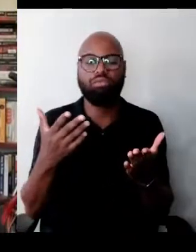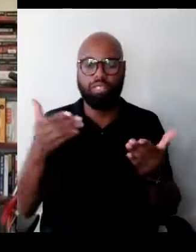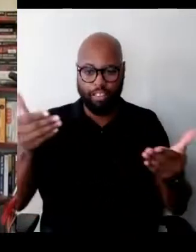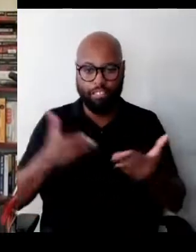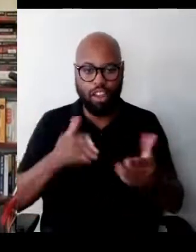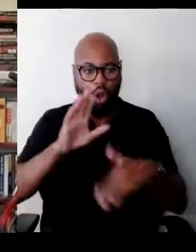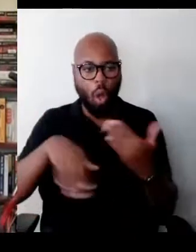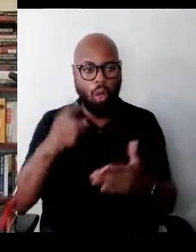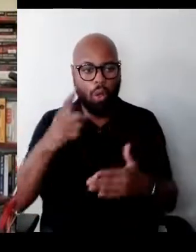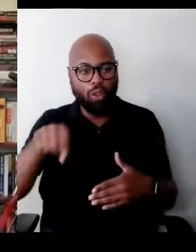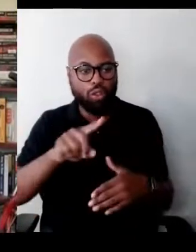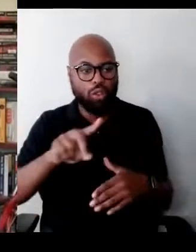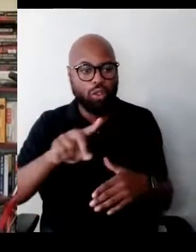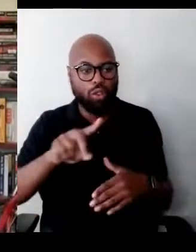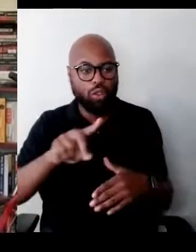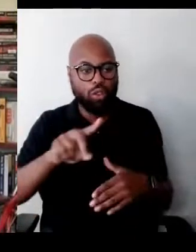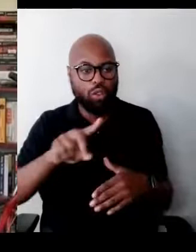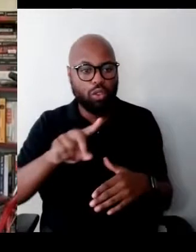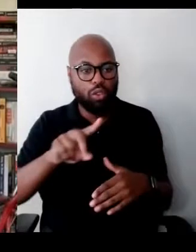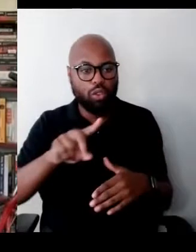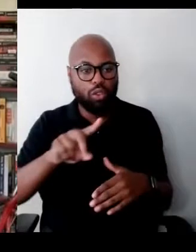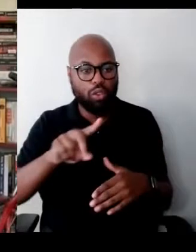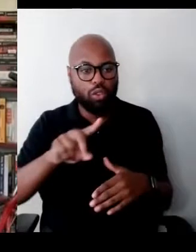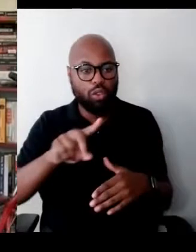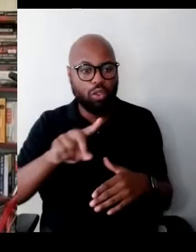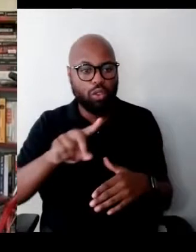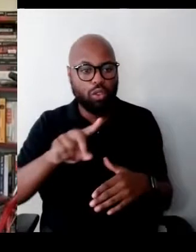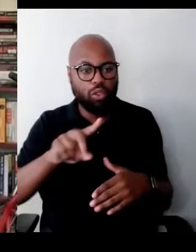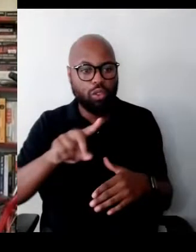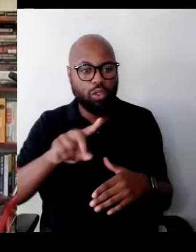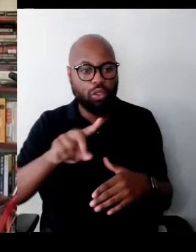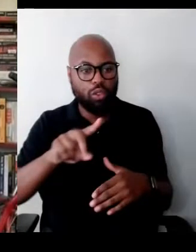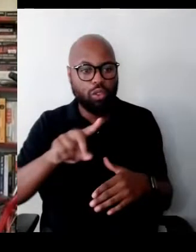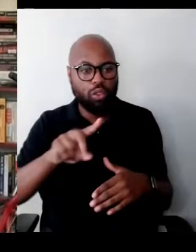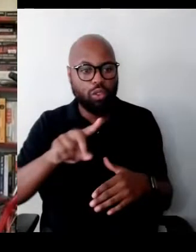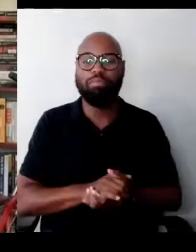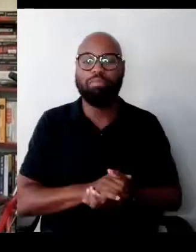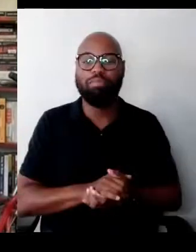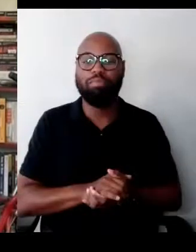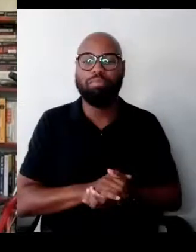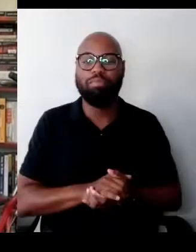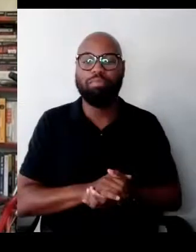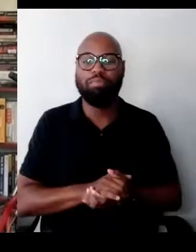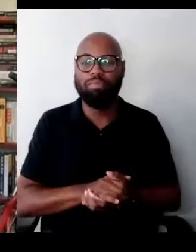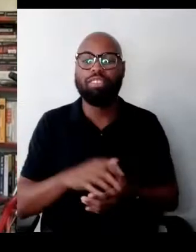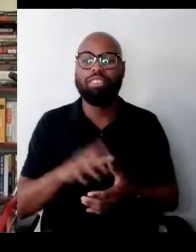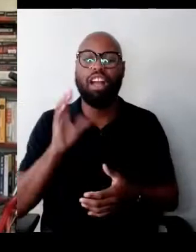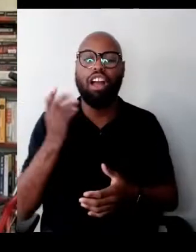of SOMETIMES WE MUST INTERFERE: Conversations on Confronting Inhumanity.